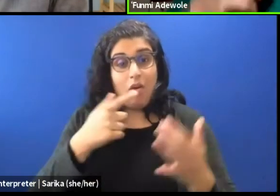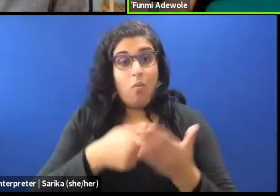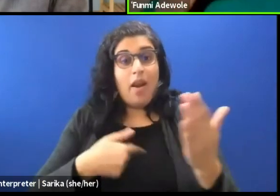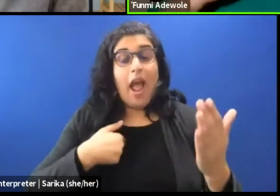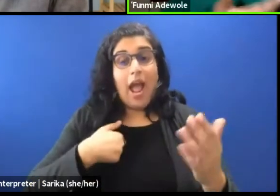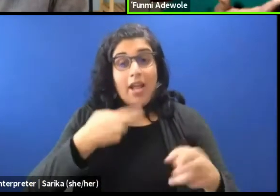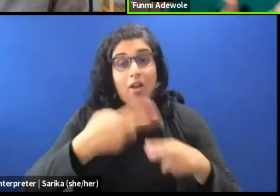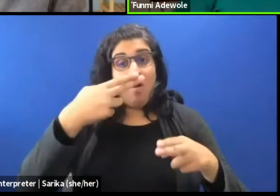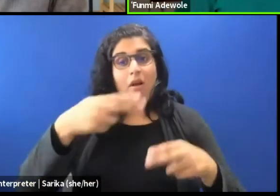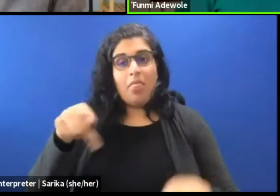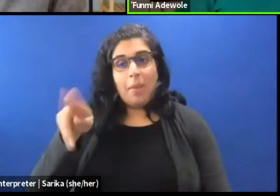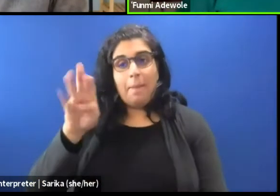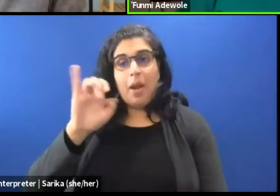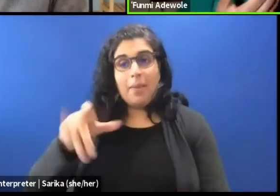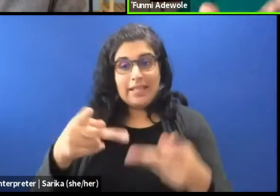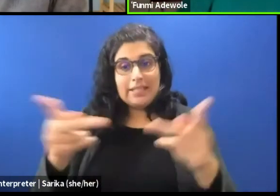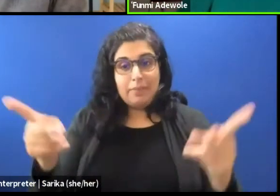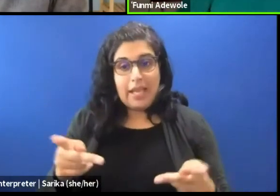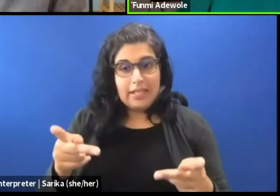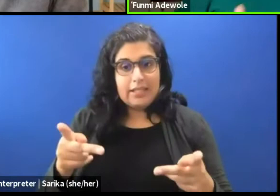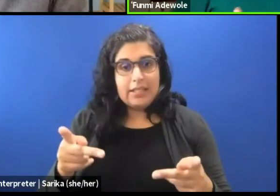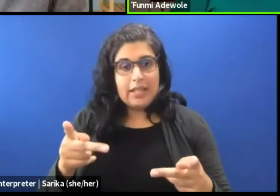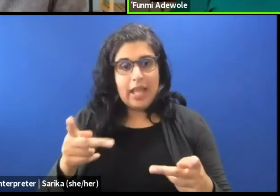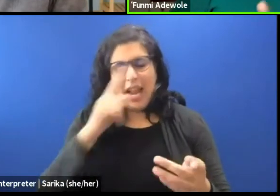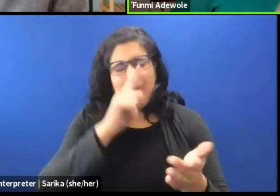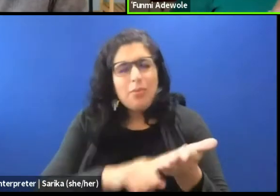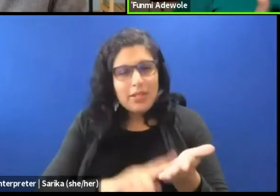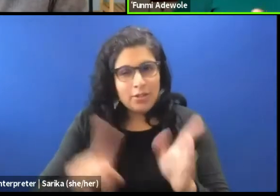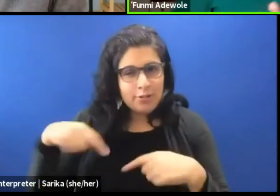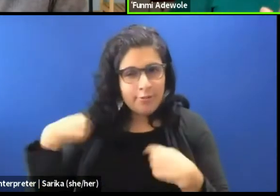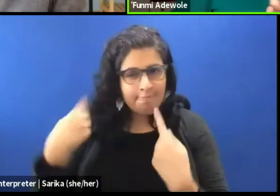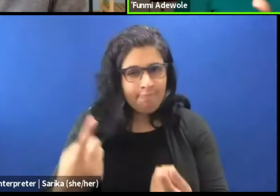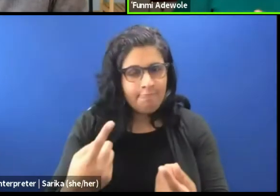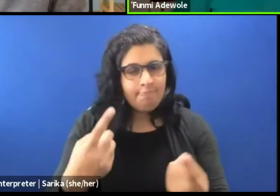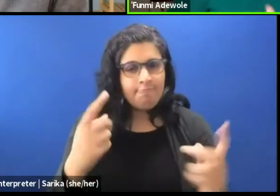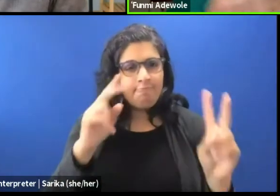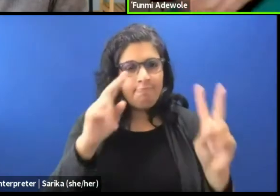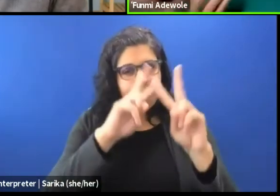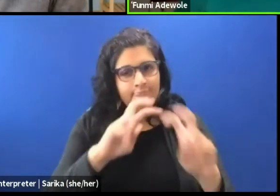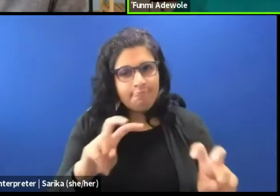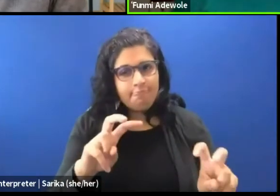And it is something I have been researching. And, I've been looking at the whole idea of the artist,